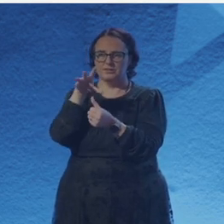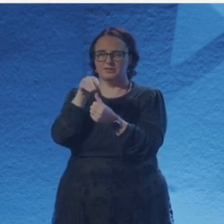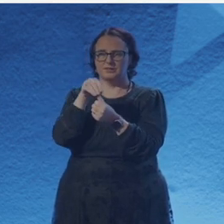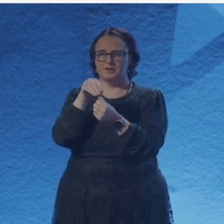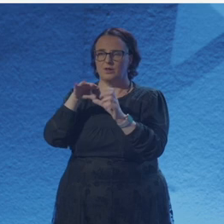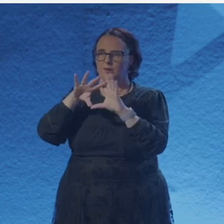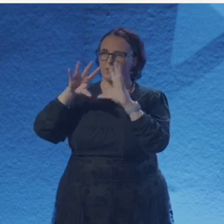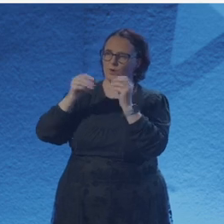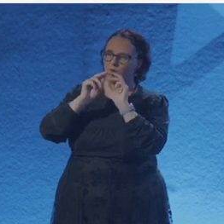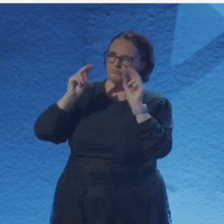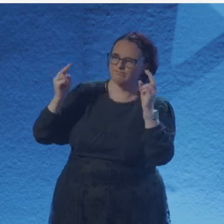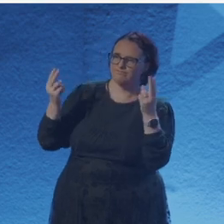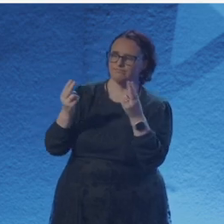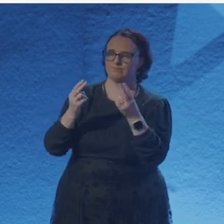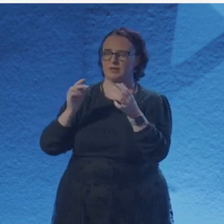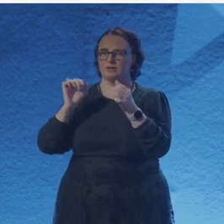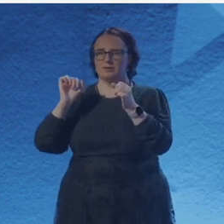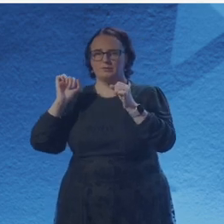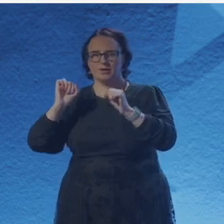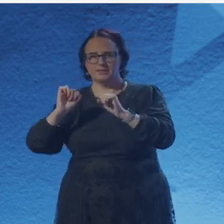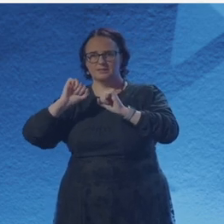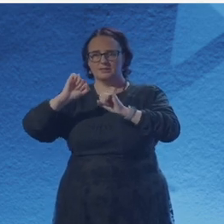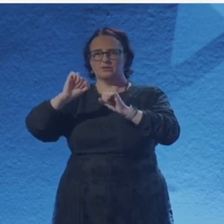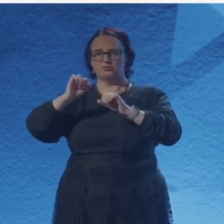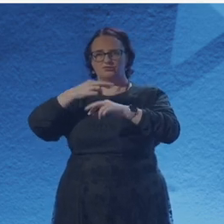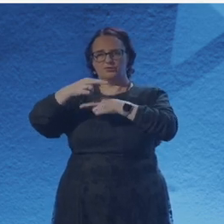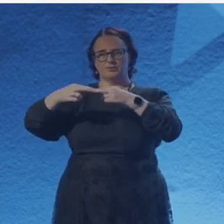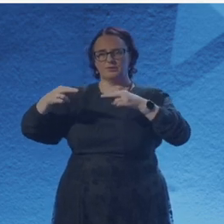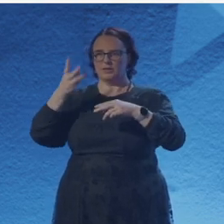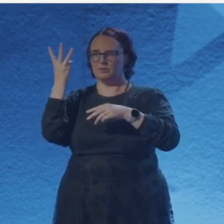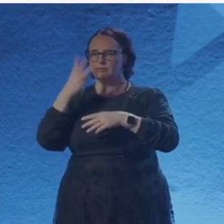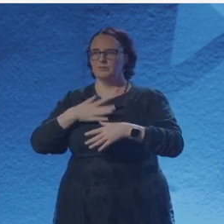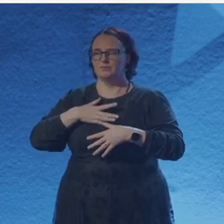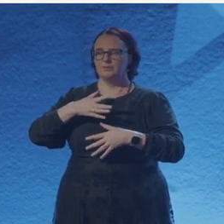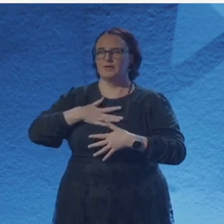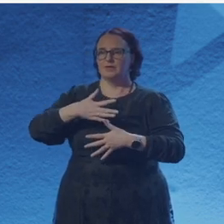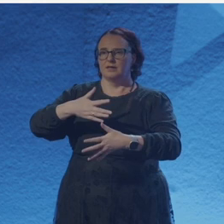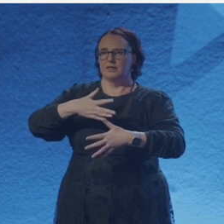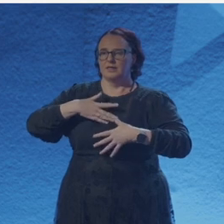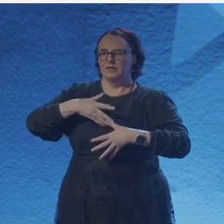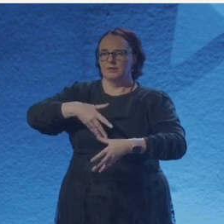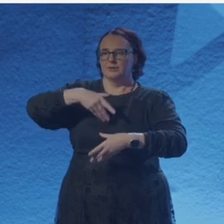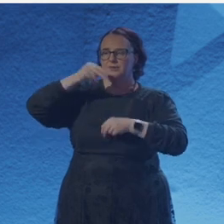And smile even as sparks land in their hair. It's 1993 and 2370